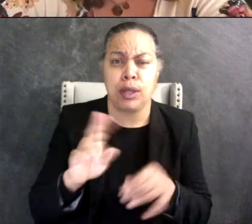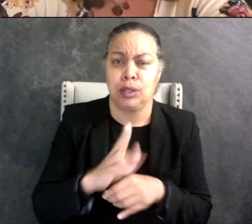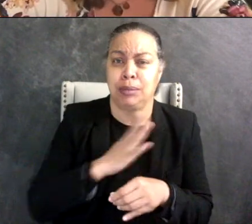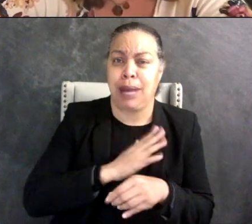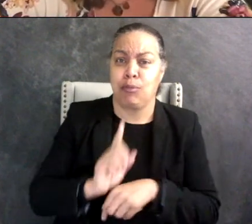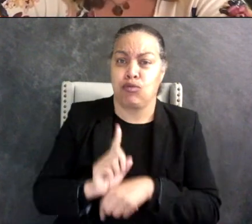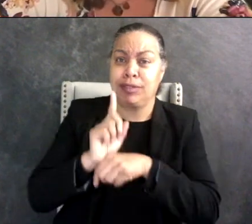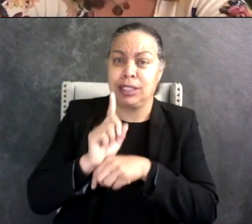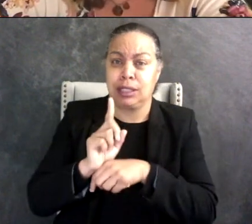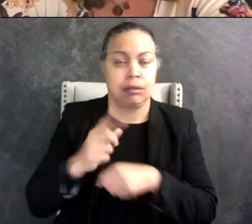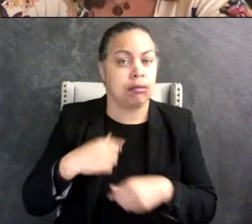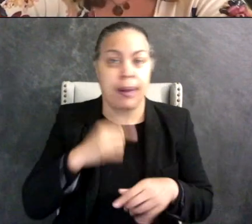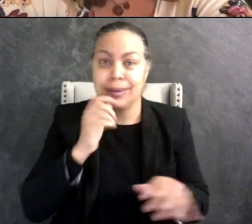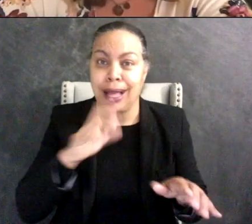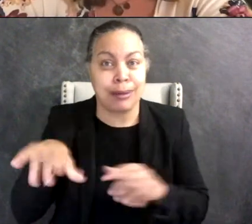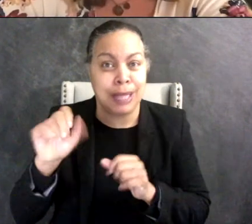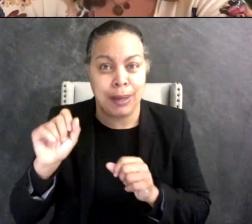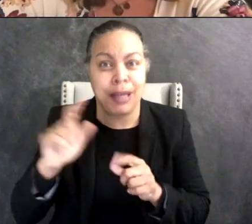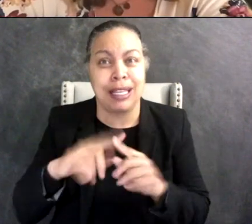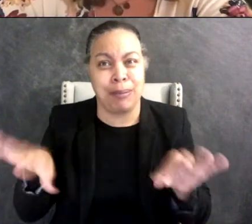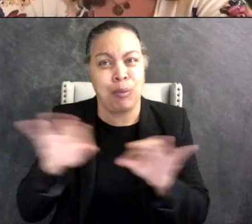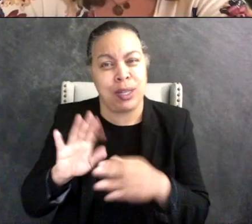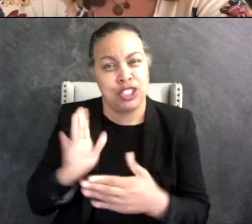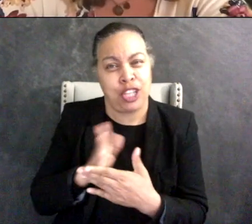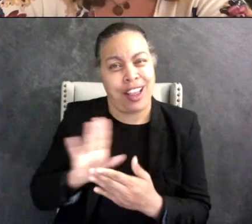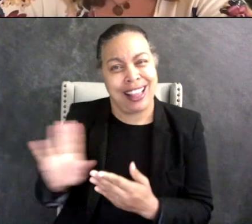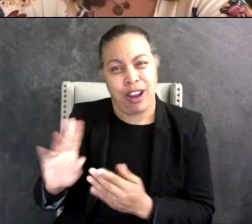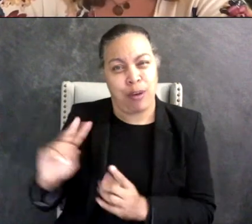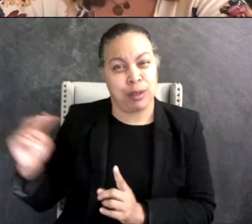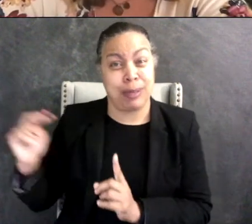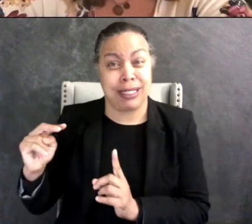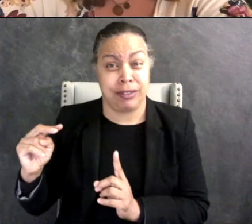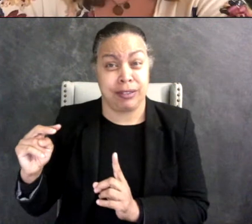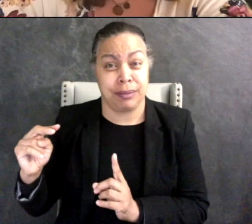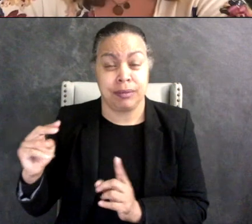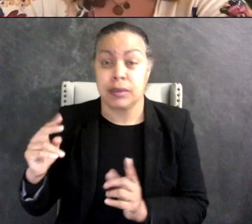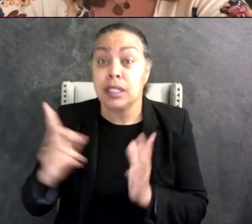to share the perspectives of people who are, I can throw my two cents in when it's needed but you